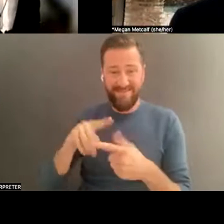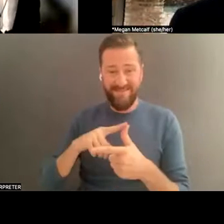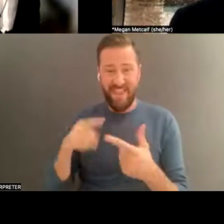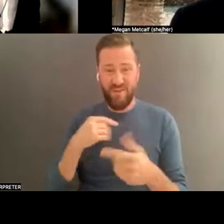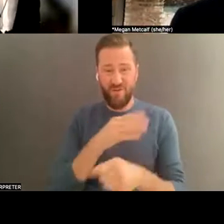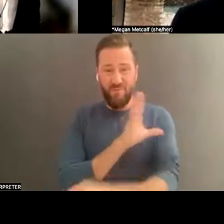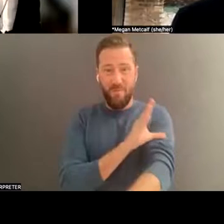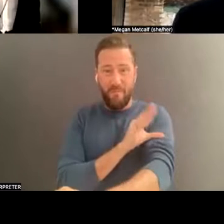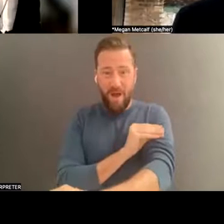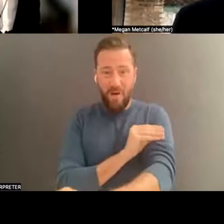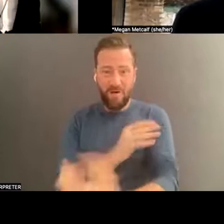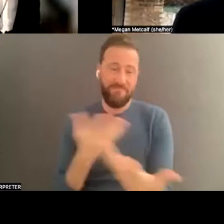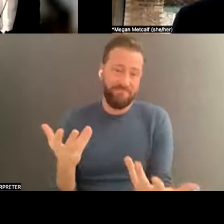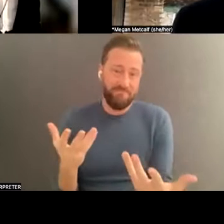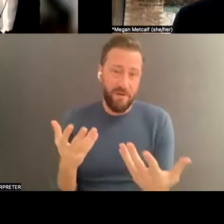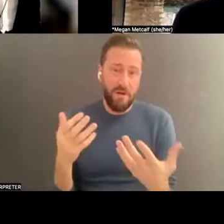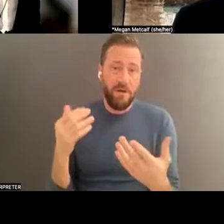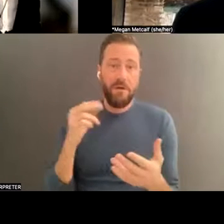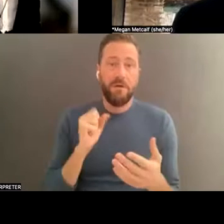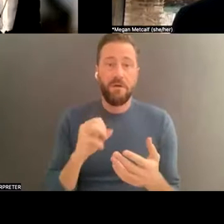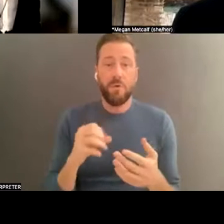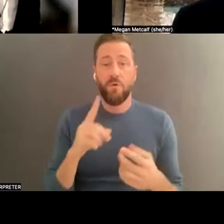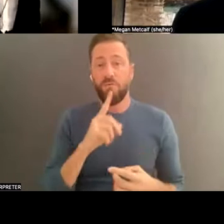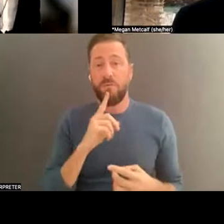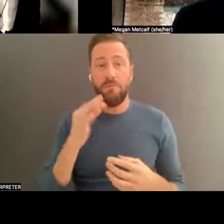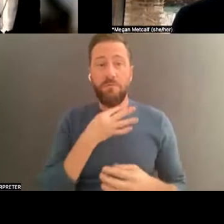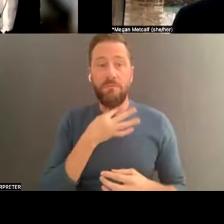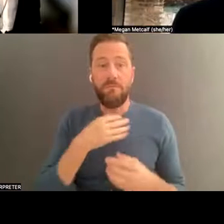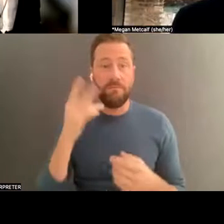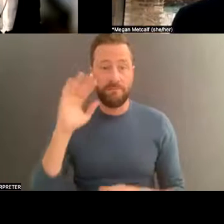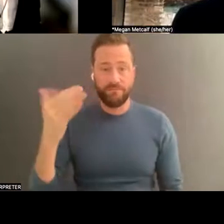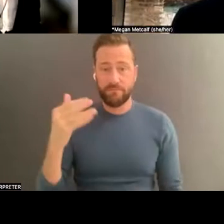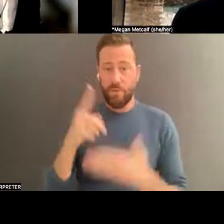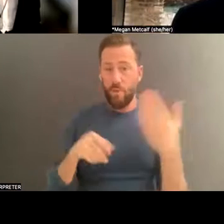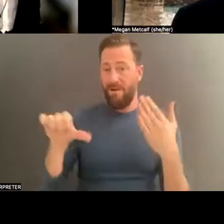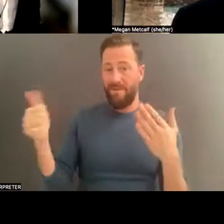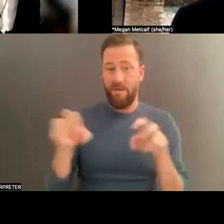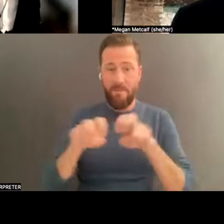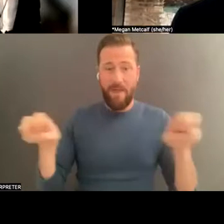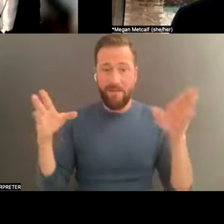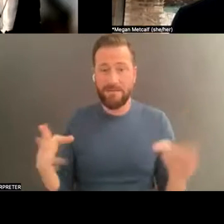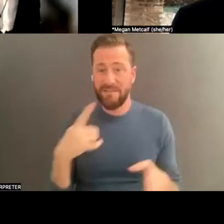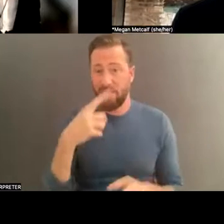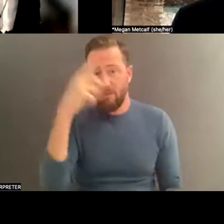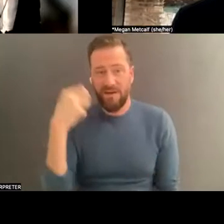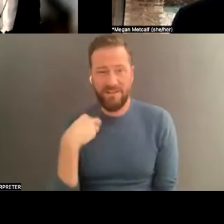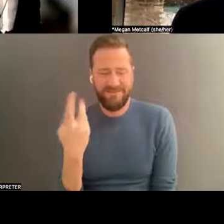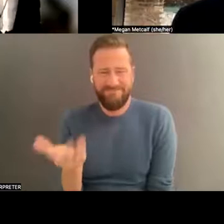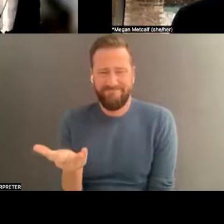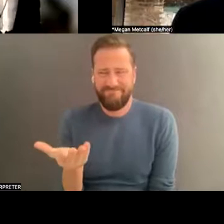I think, and I'd really be